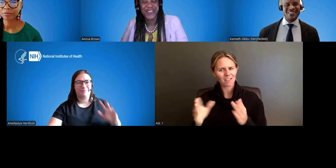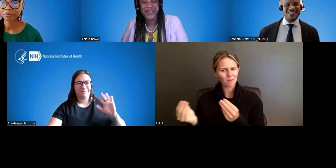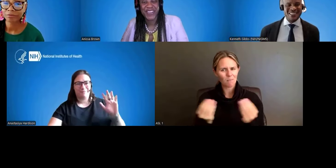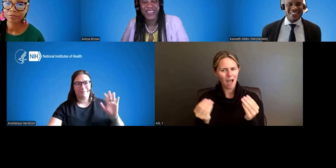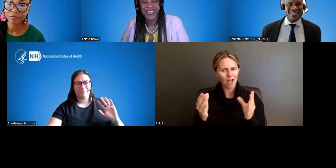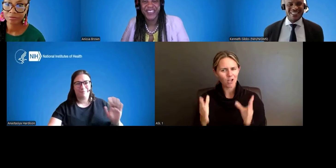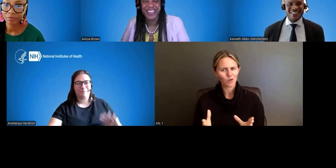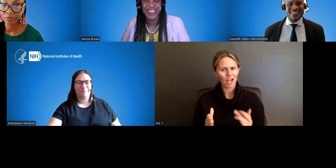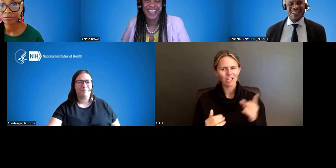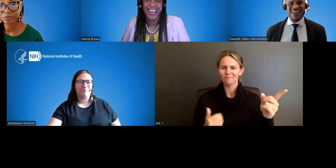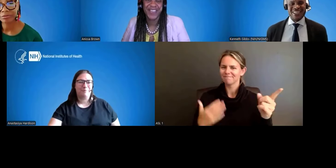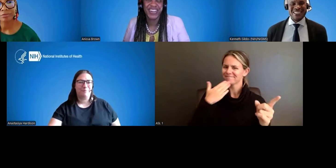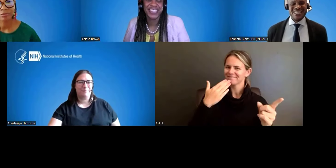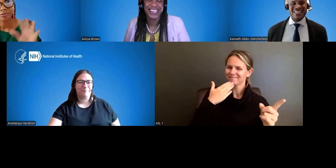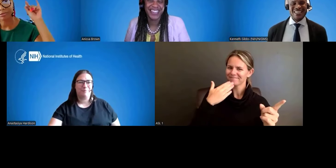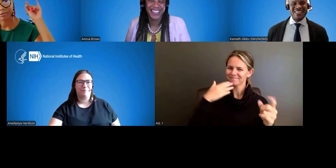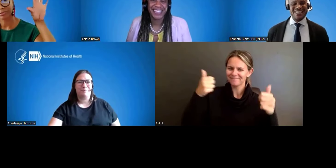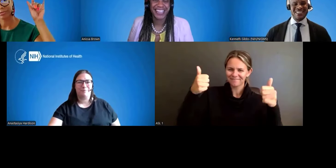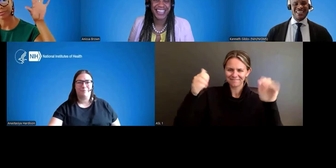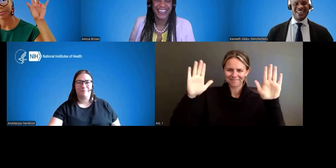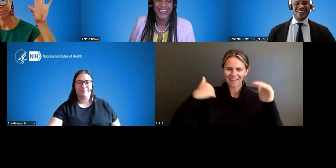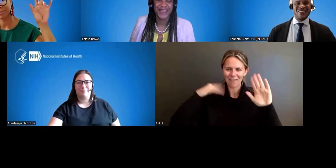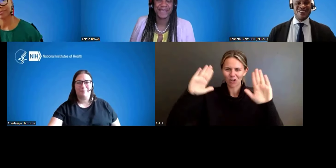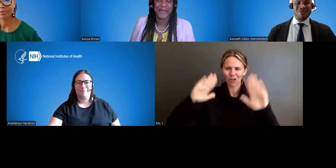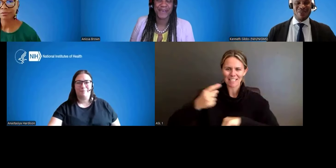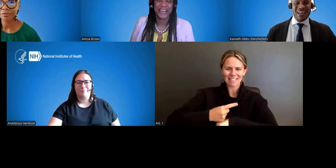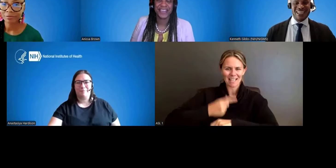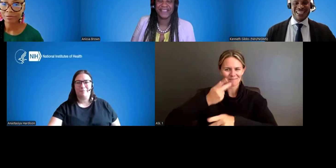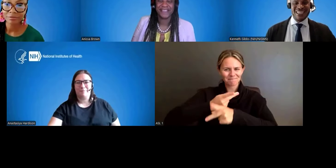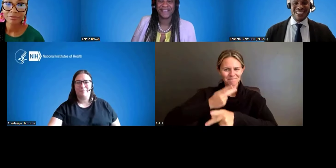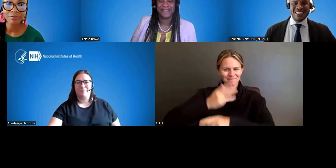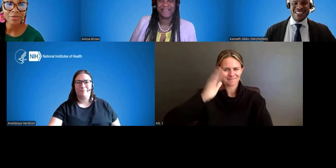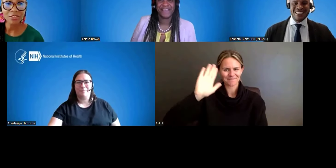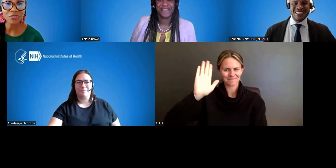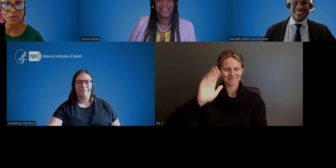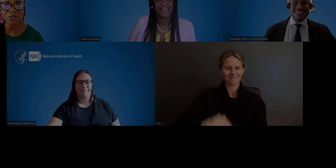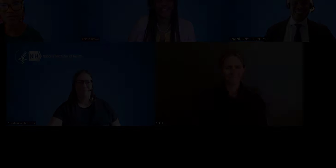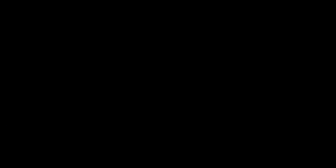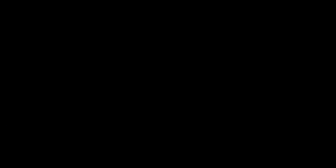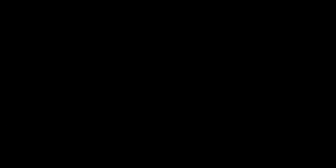Thank you, everybody. Dr. Kenneth Gibbs: All right. Dr. Anissa Brown: Have a good day. Take care. Bye. Dr. Kenneth Gibbs: Take care. Bye. Dr. Ericka Boone: Thank you for joining us.